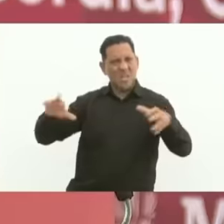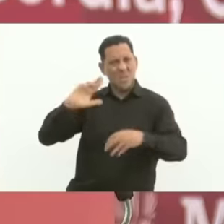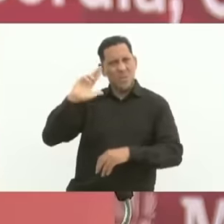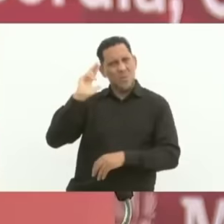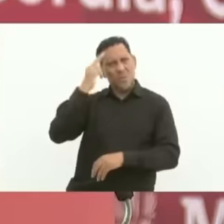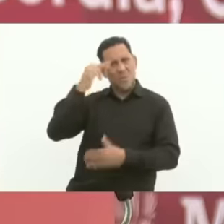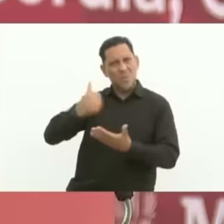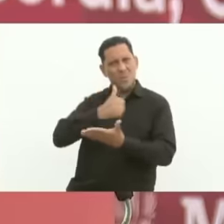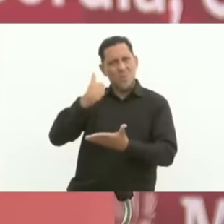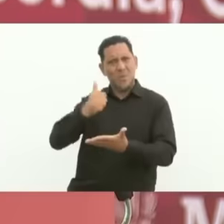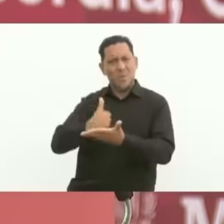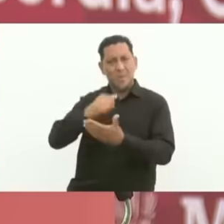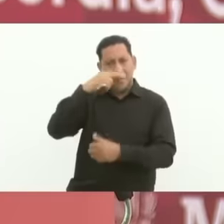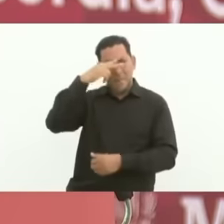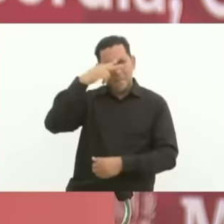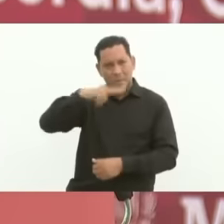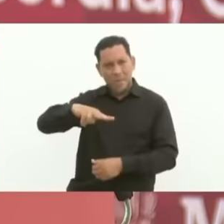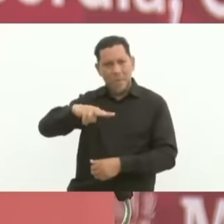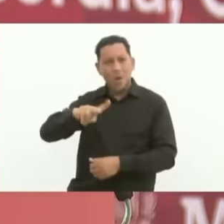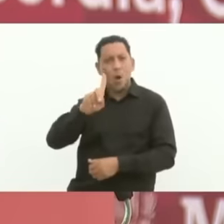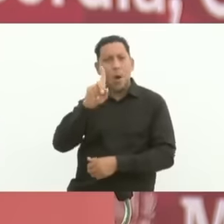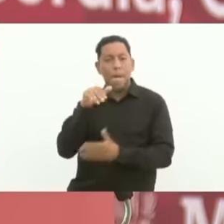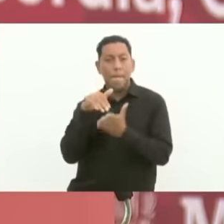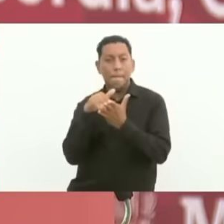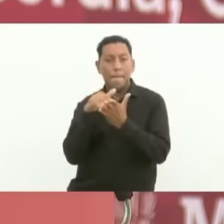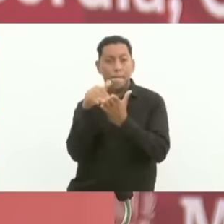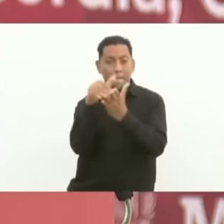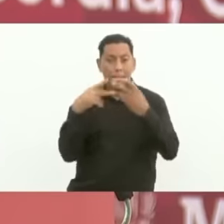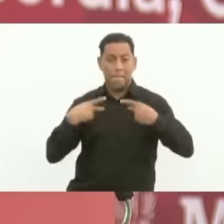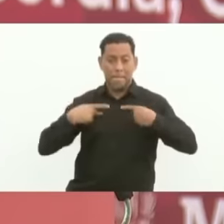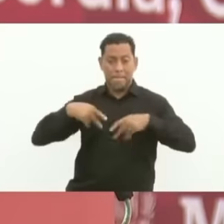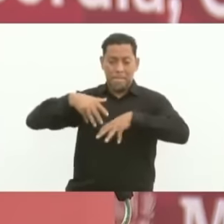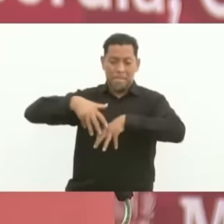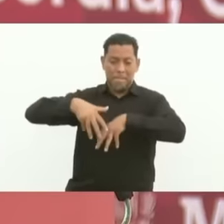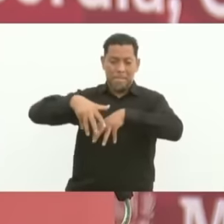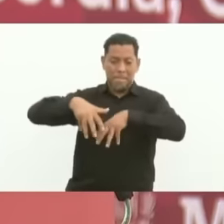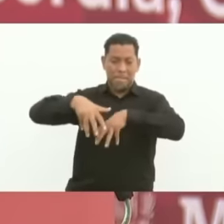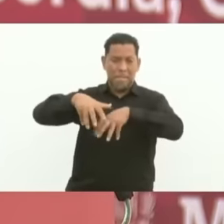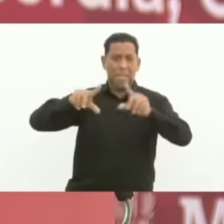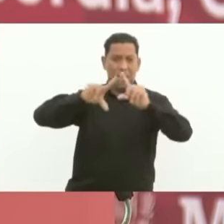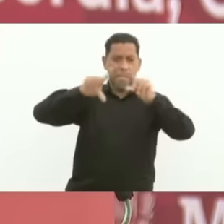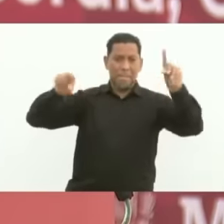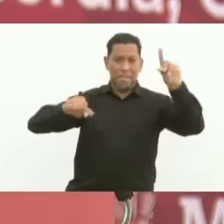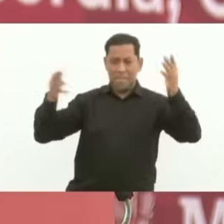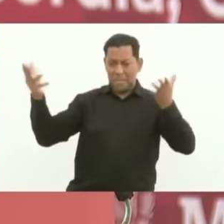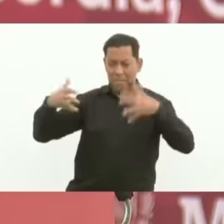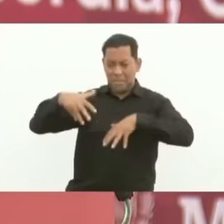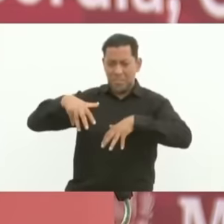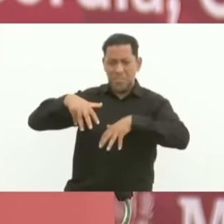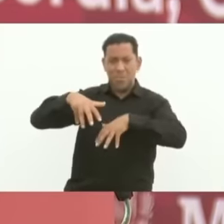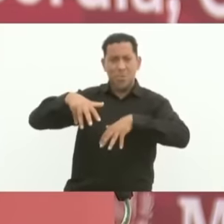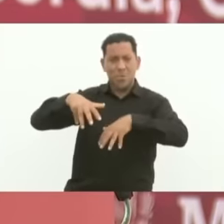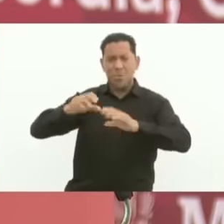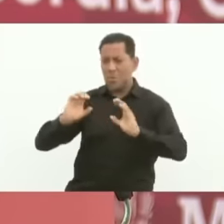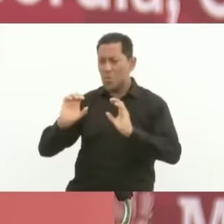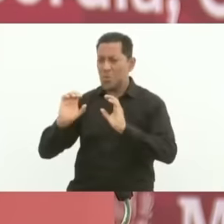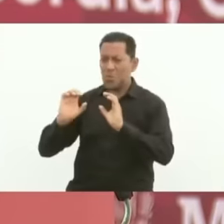Mexico City with more than a million people of the entire country caring and loving their president and the